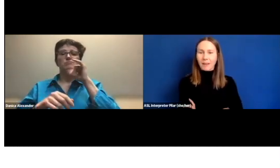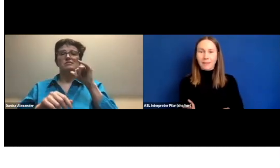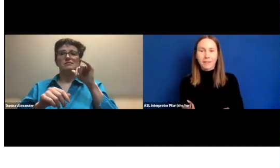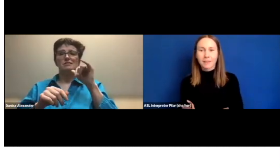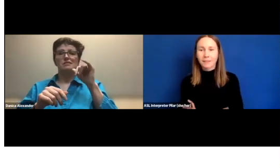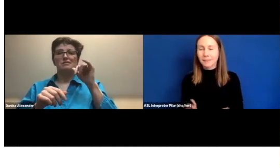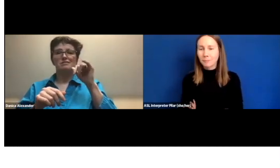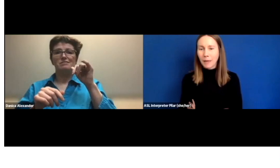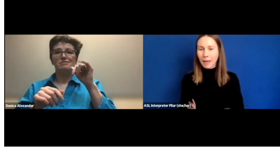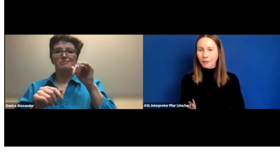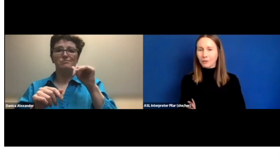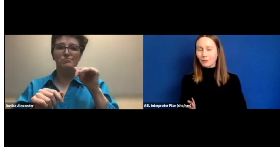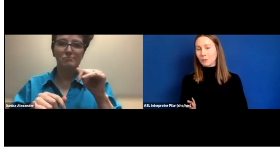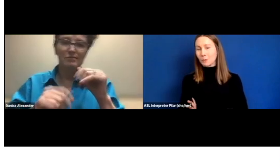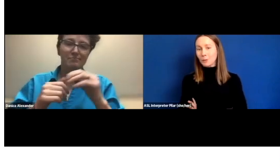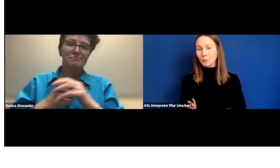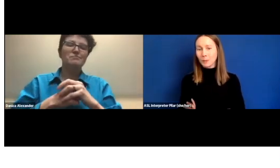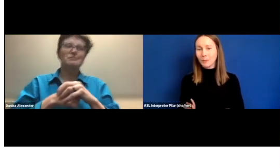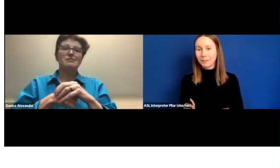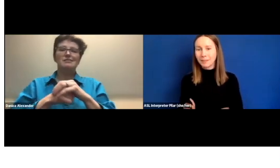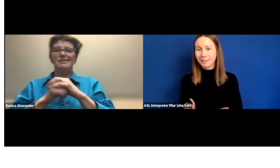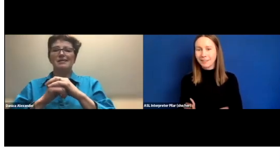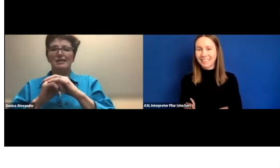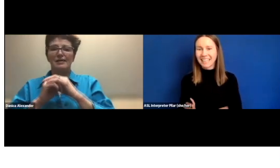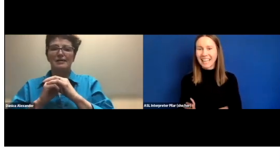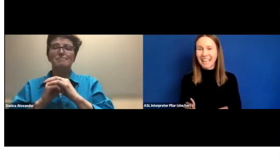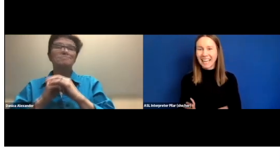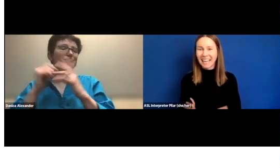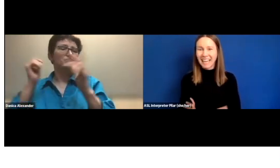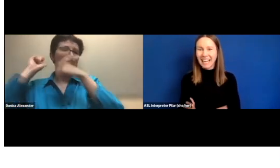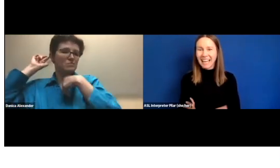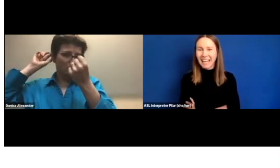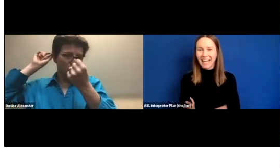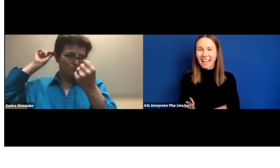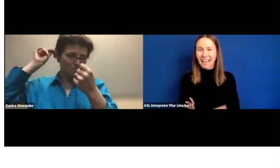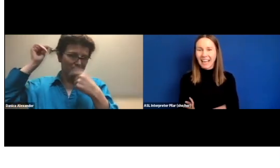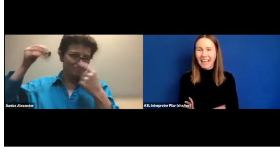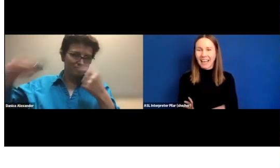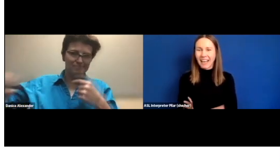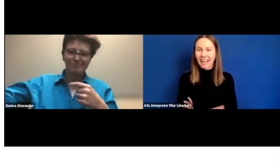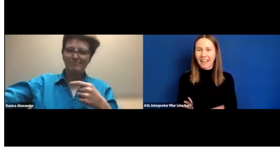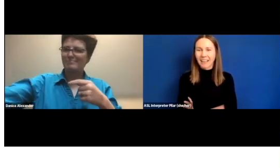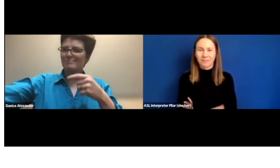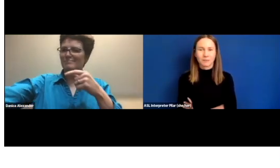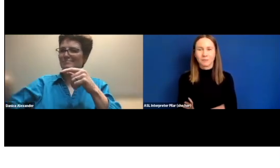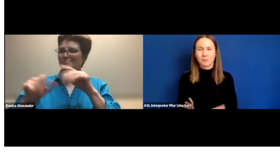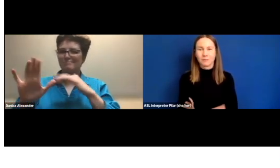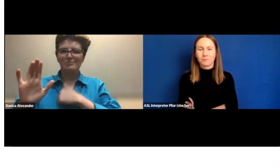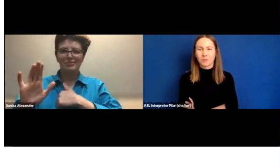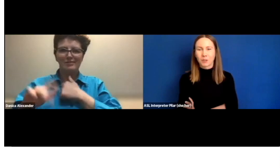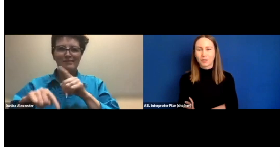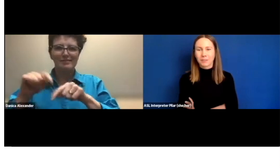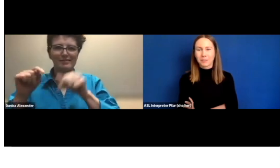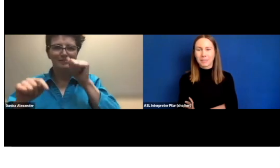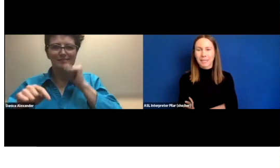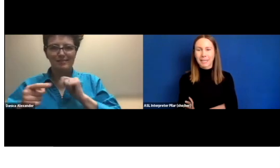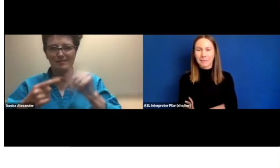I think that this panel, this group -- sorry. Just give me a second.